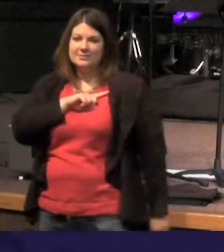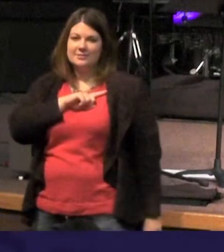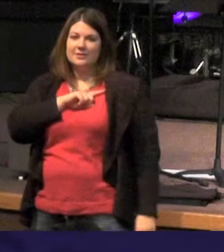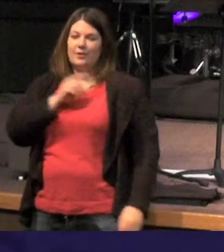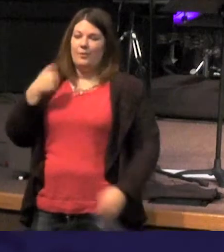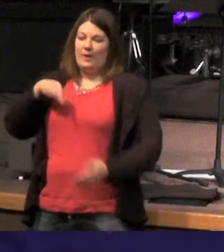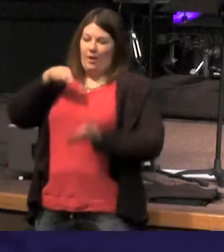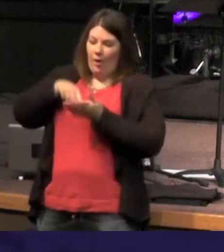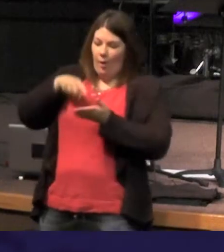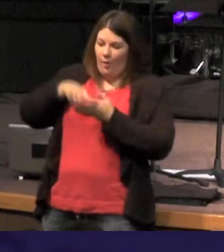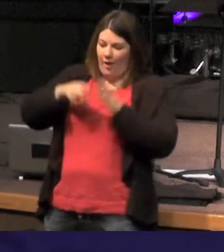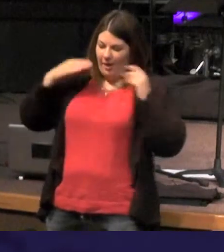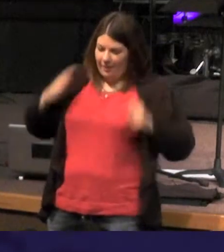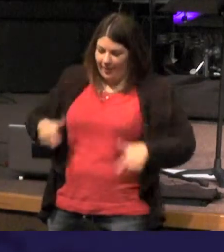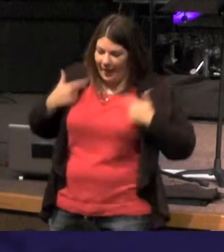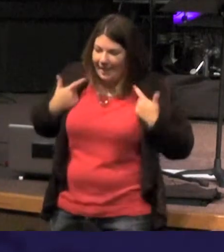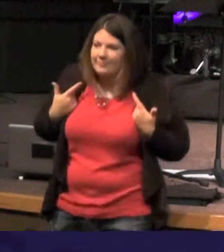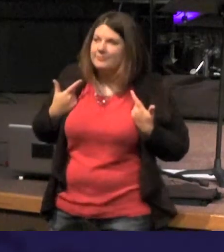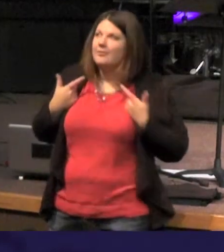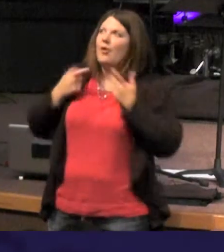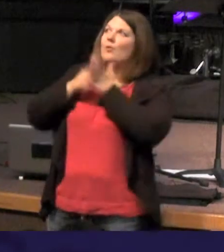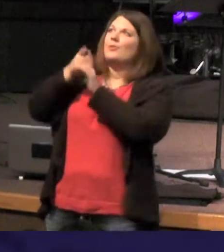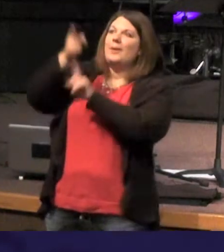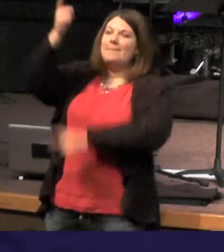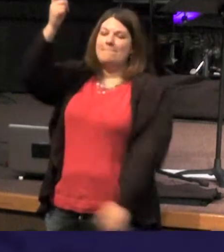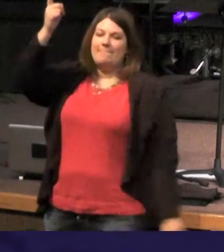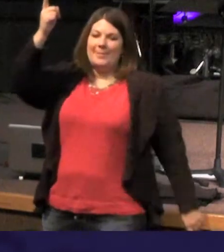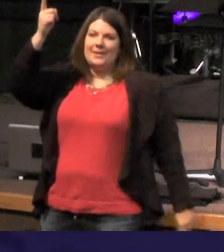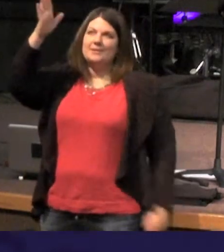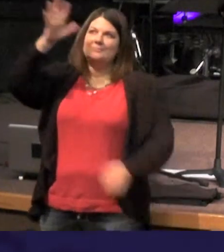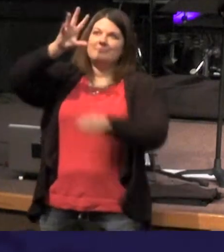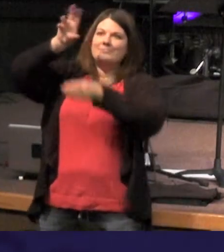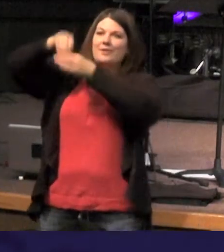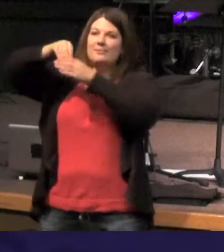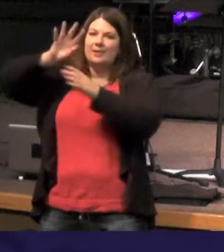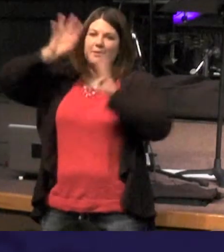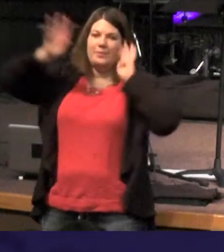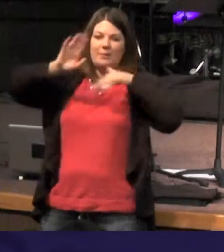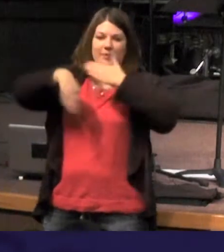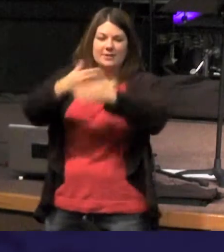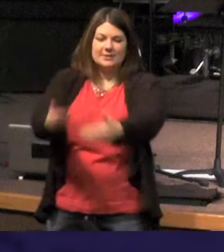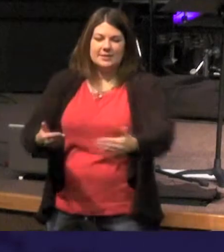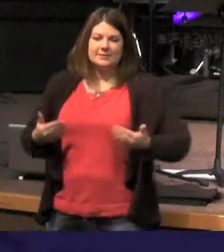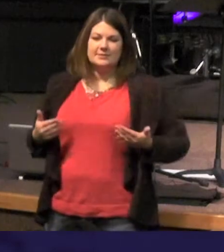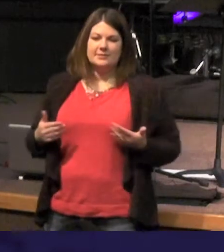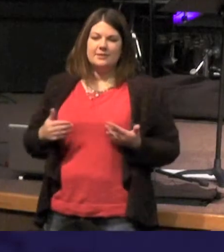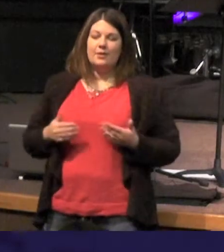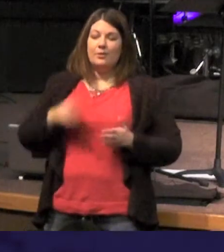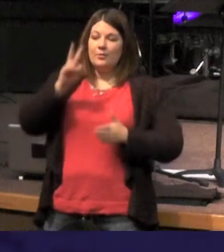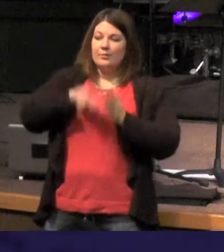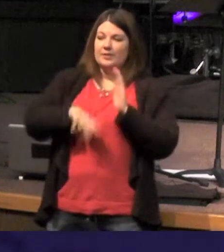physical life to Jesus because he was part that creative process and we we read and John chapter 1 verse 3